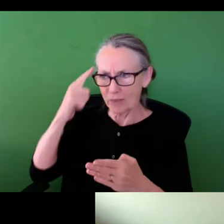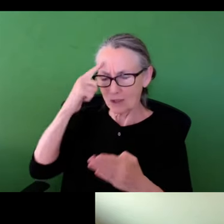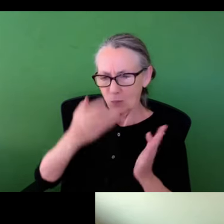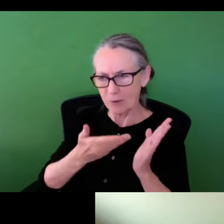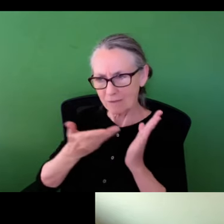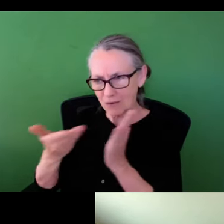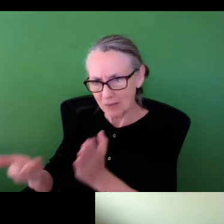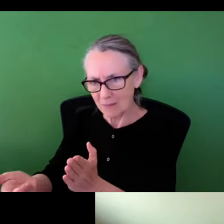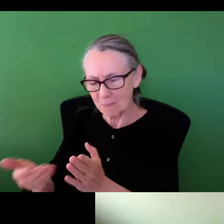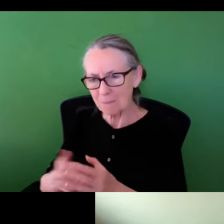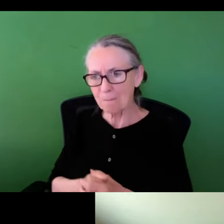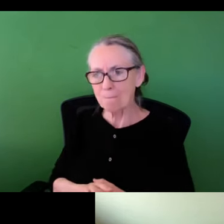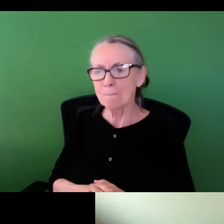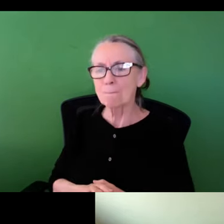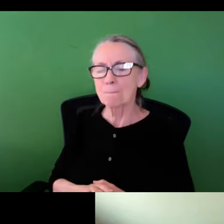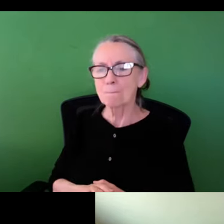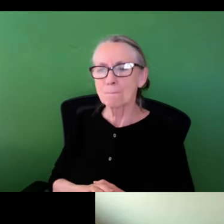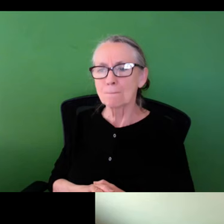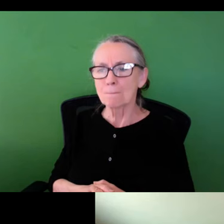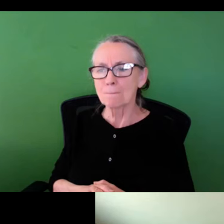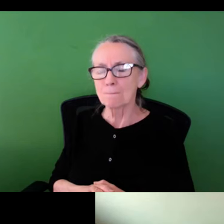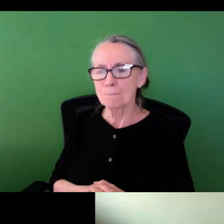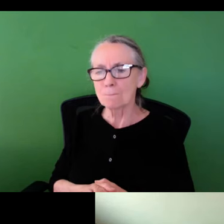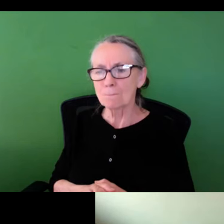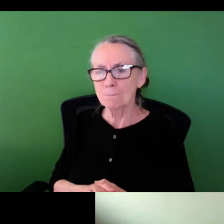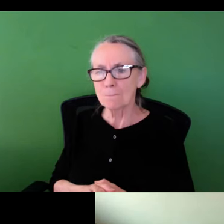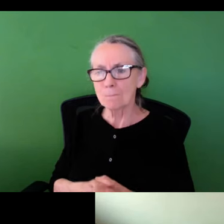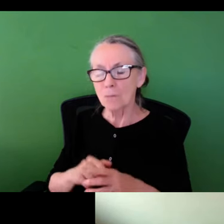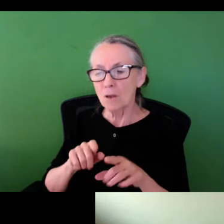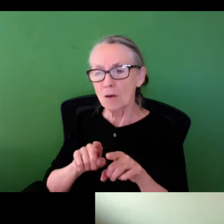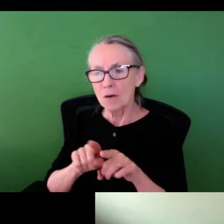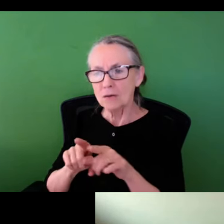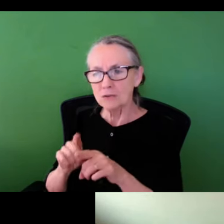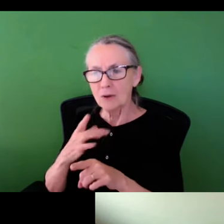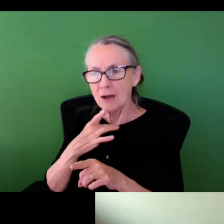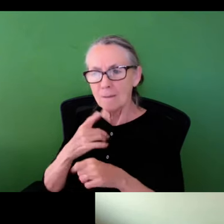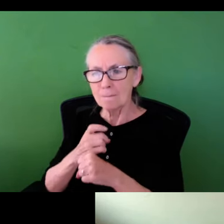that is just as valuable as the things that we think we are taking to them.